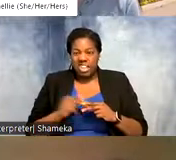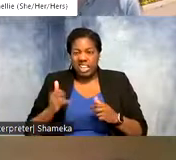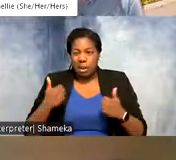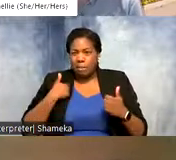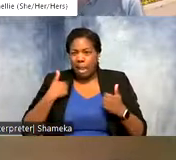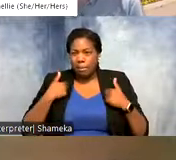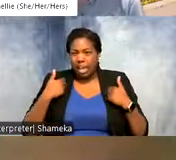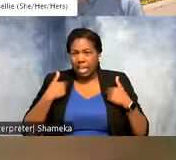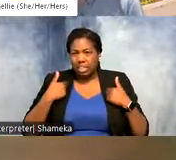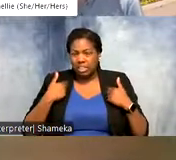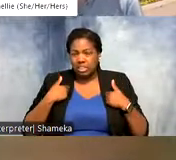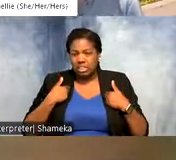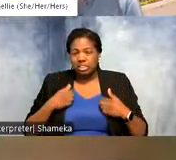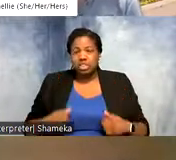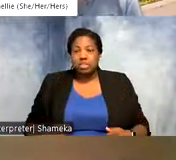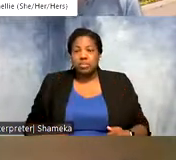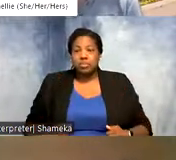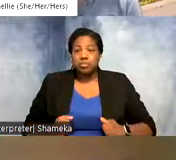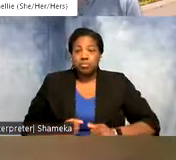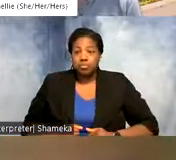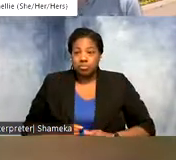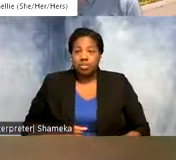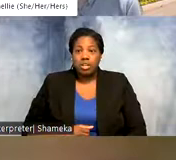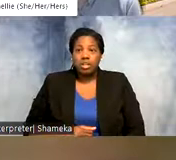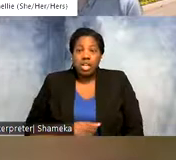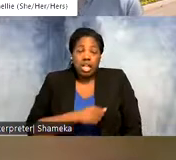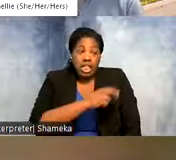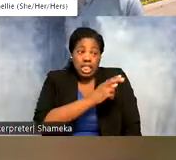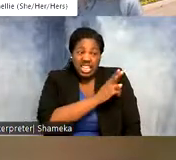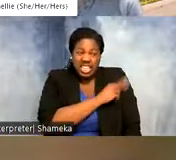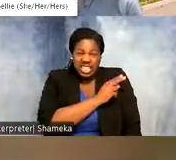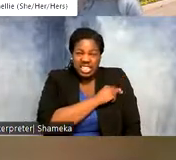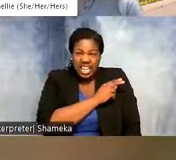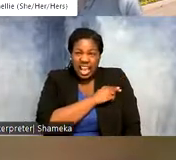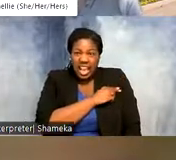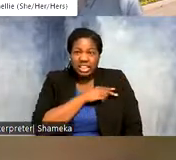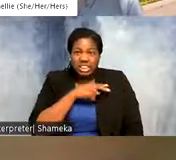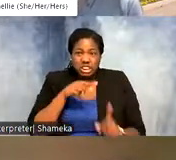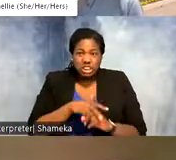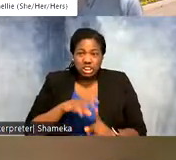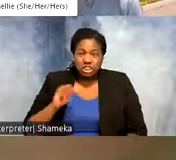and then the tag is charged by a solar panel and that's how it can last that long. Other types of